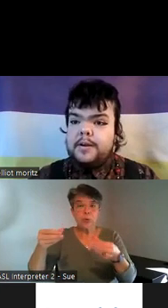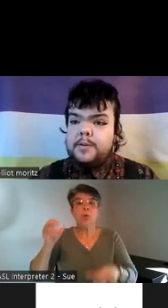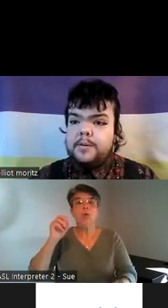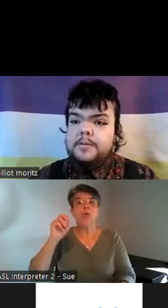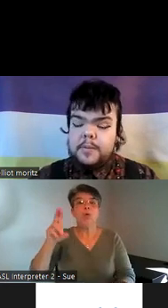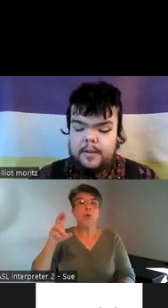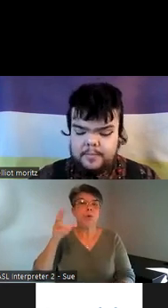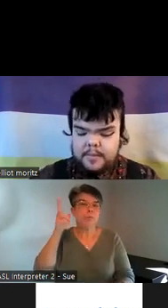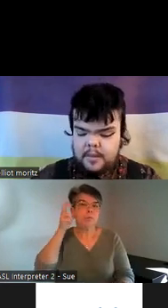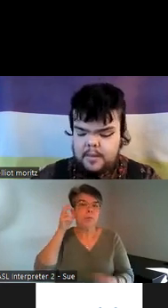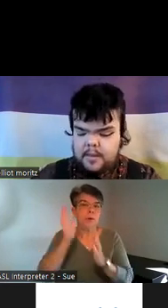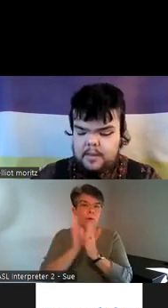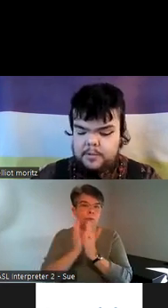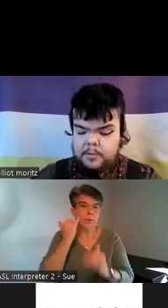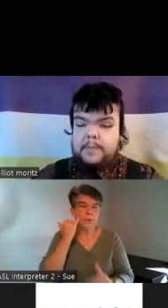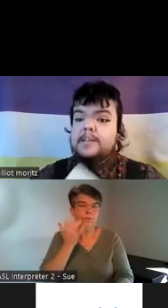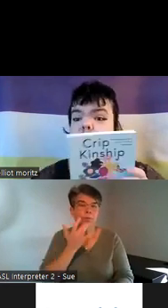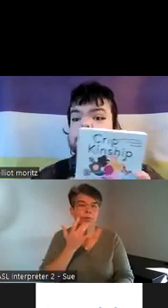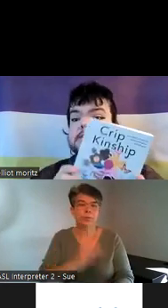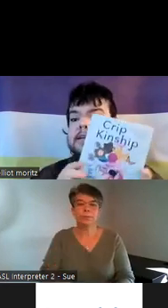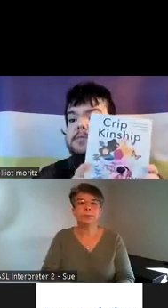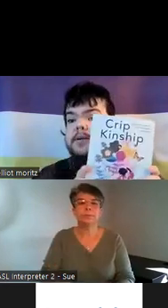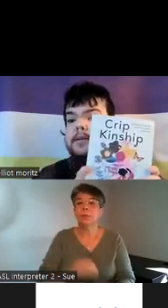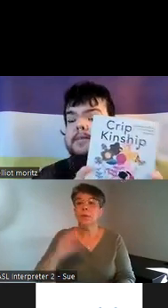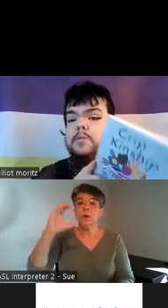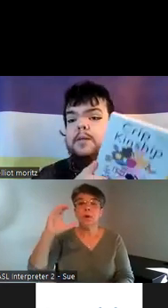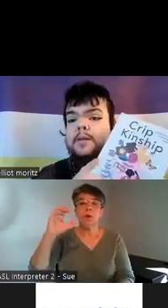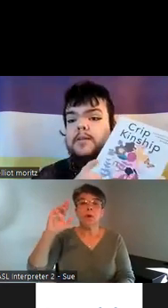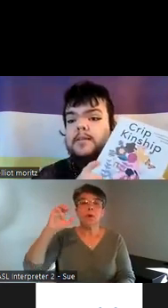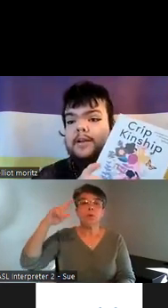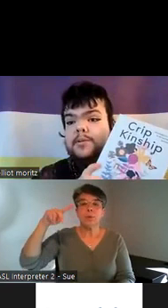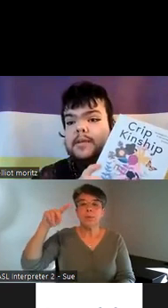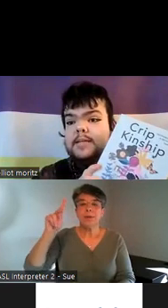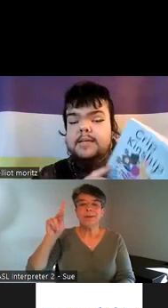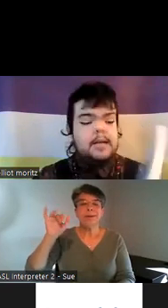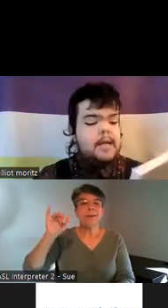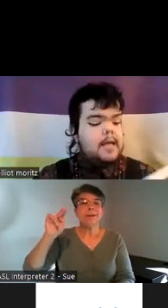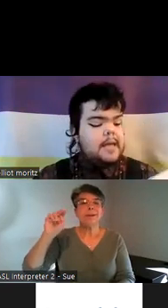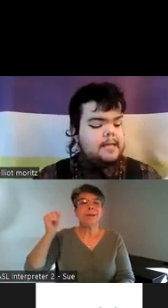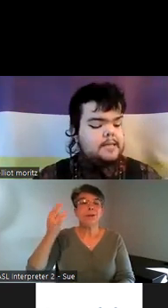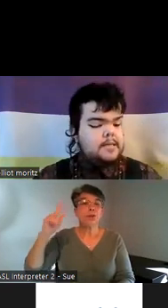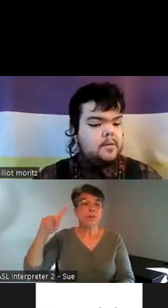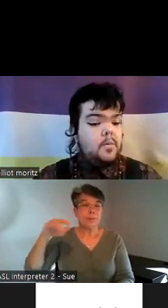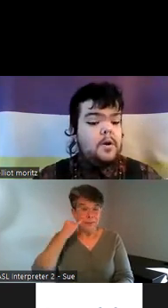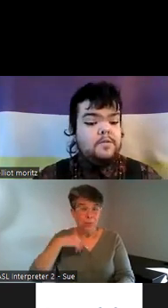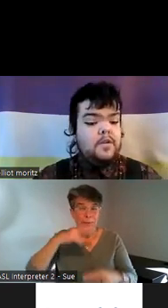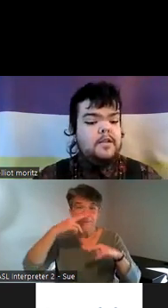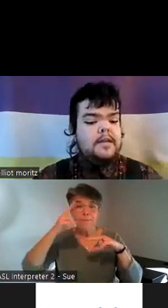audio books as well CP kinship is the next one if you want a bit of a lighter read it's wonderful